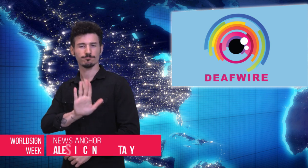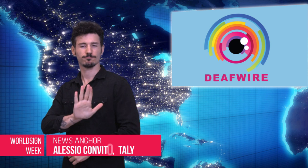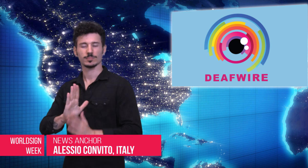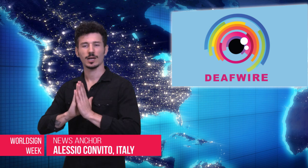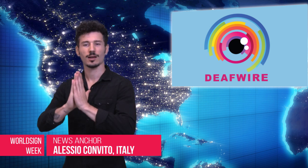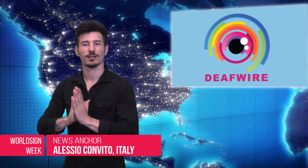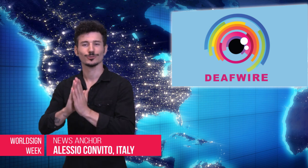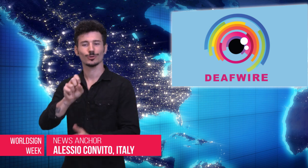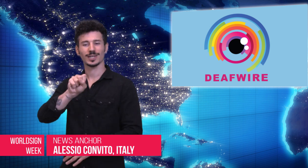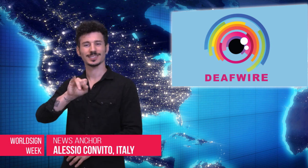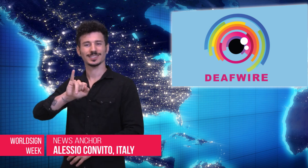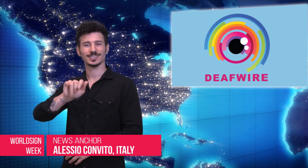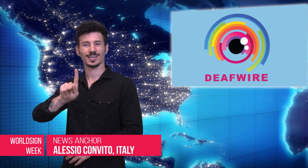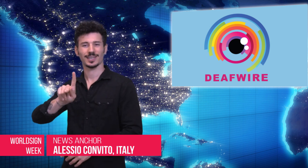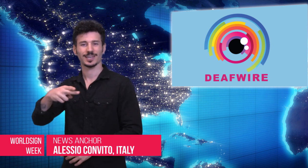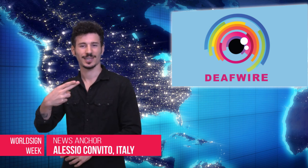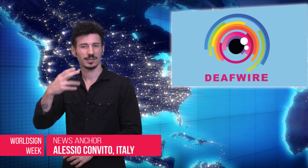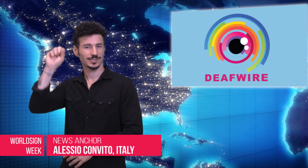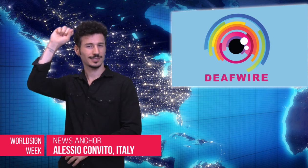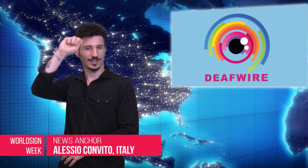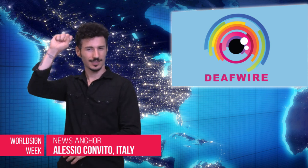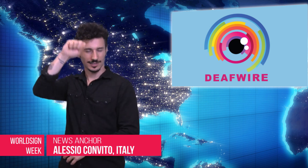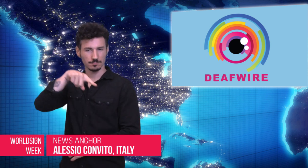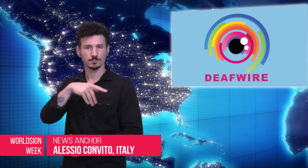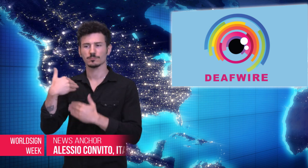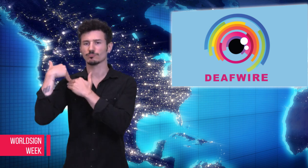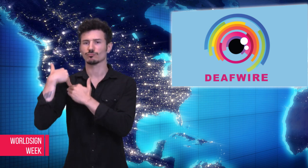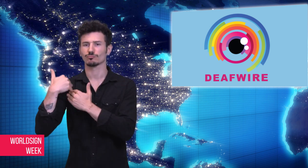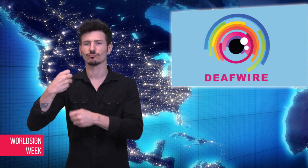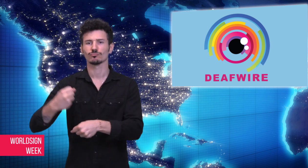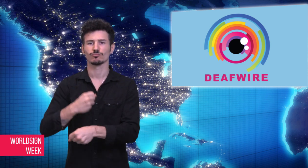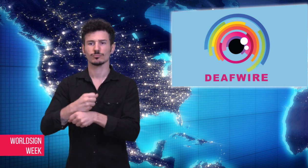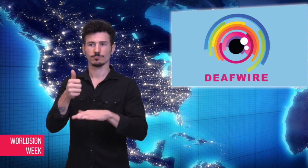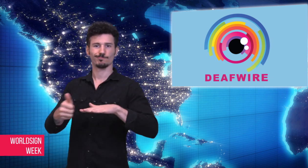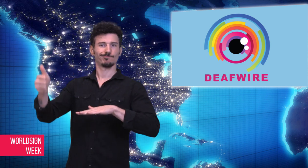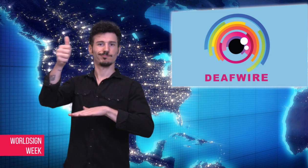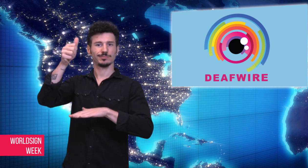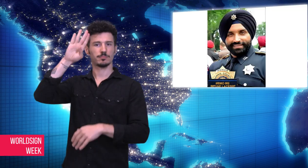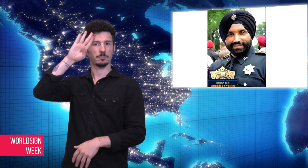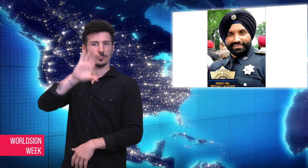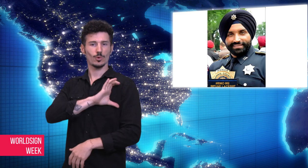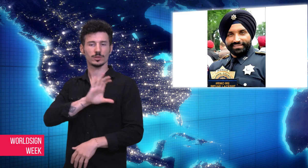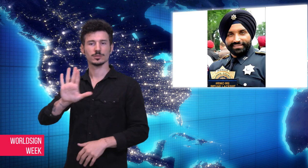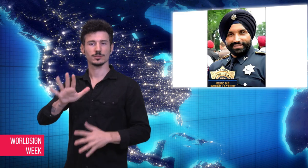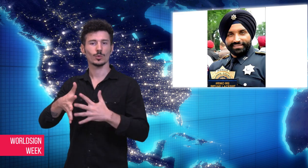officer in the US State of Texas was fatally shot by a